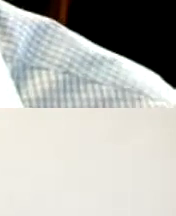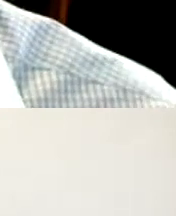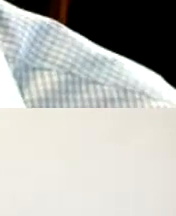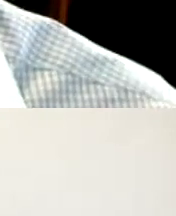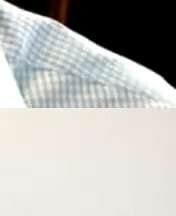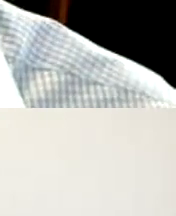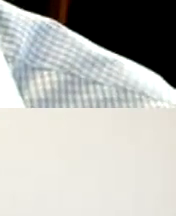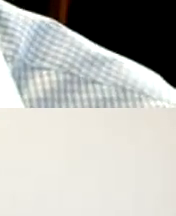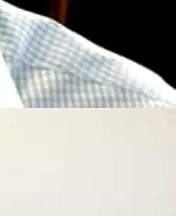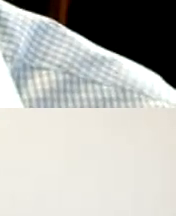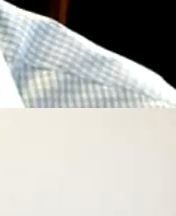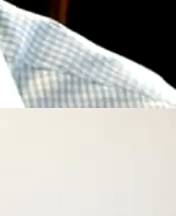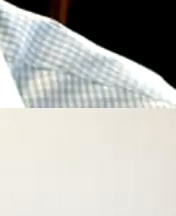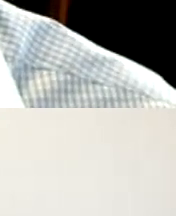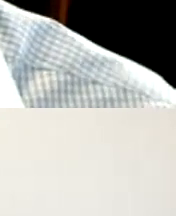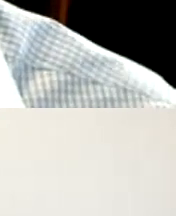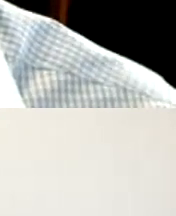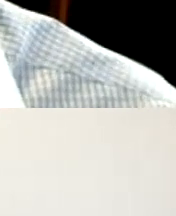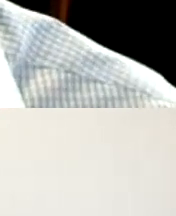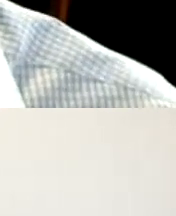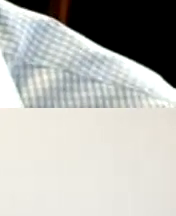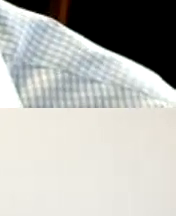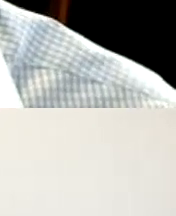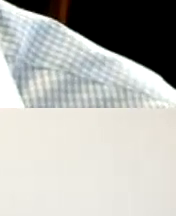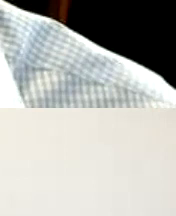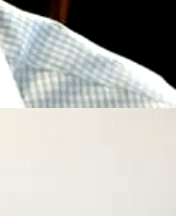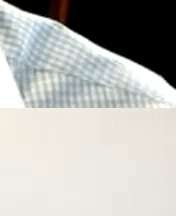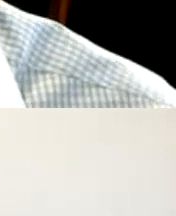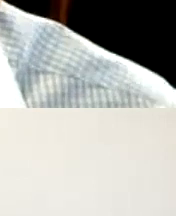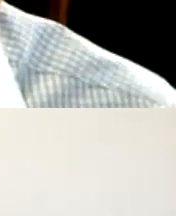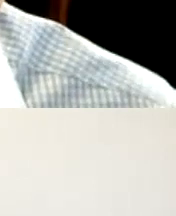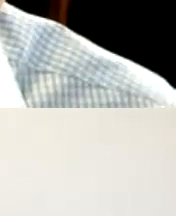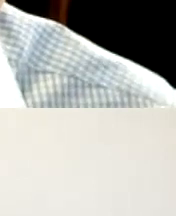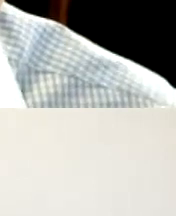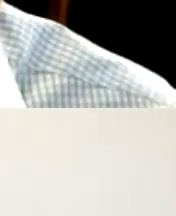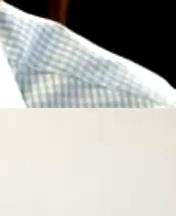is being recorded and will be available on the able United YouTube channel at a later date also